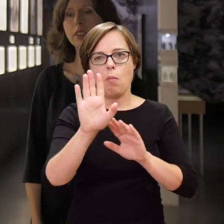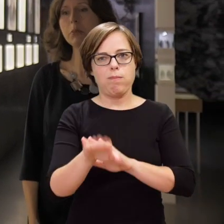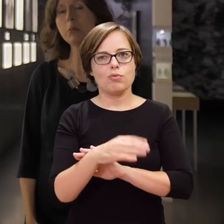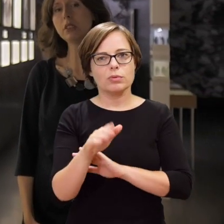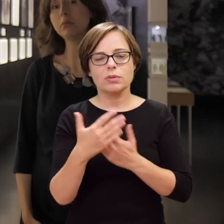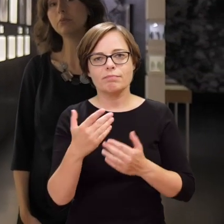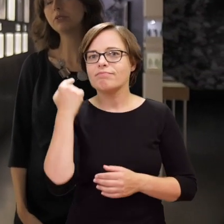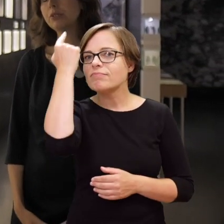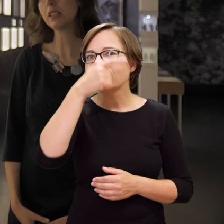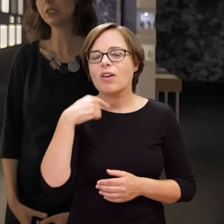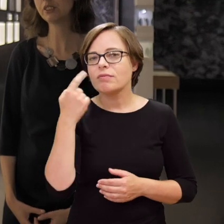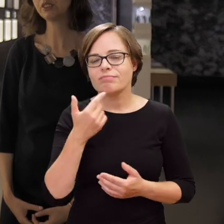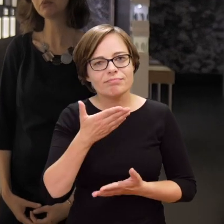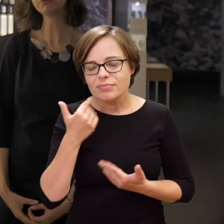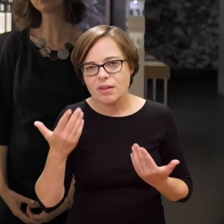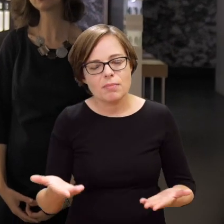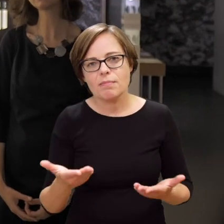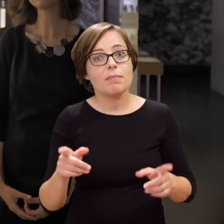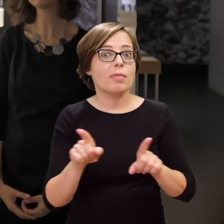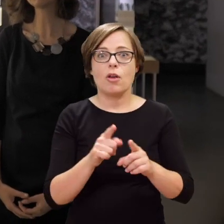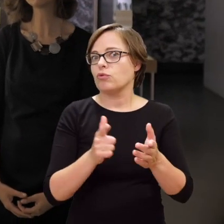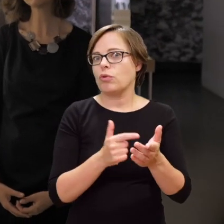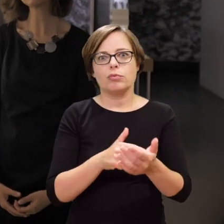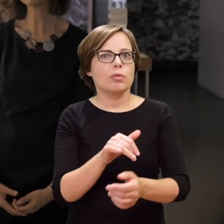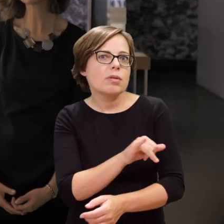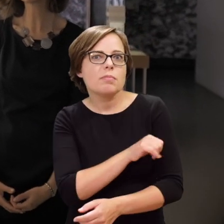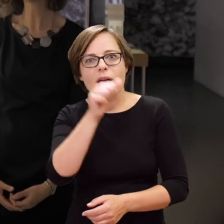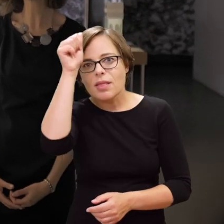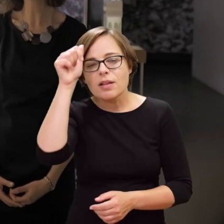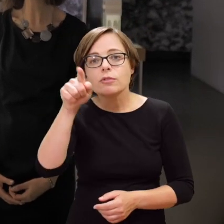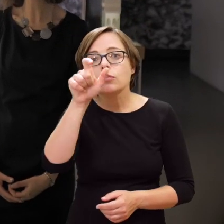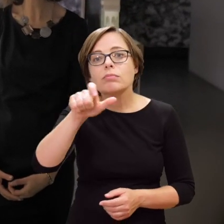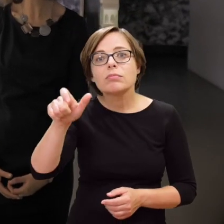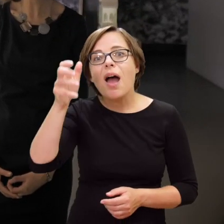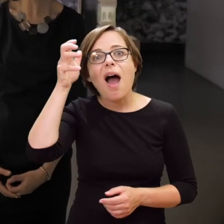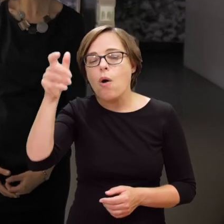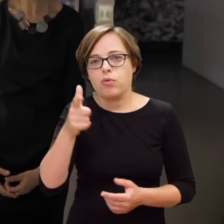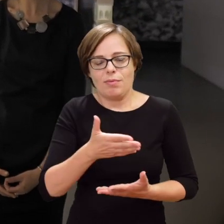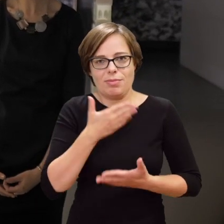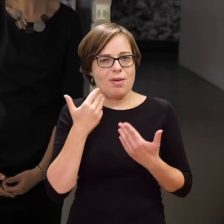We do not know the faces, and often we do not know the names of the authors of testimonies.